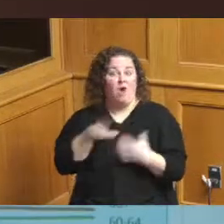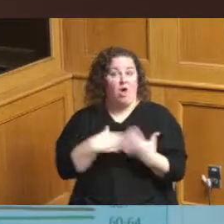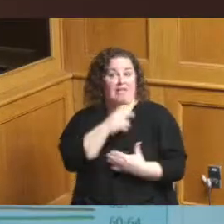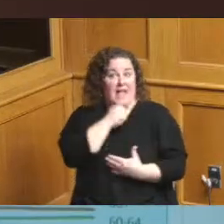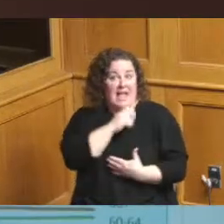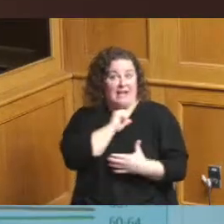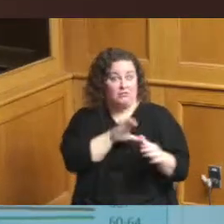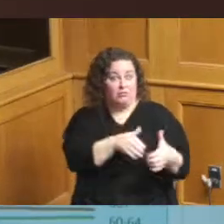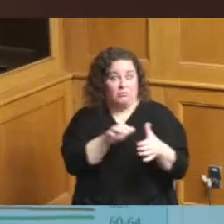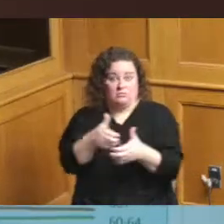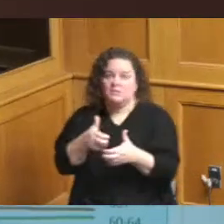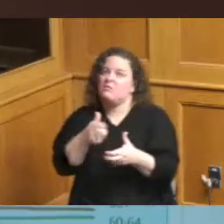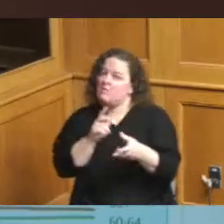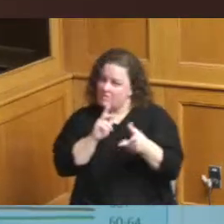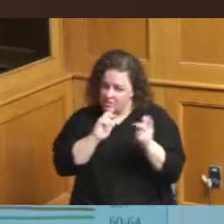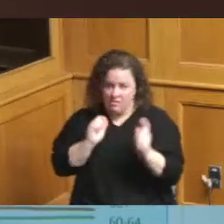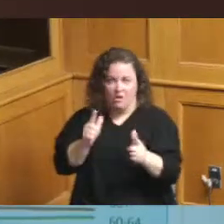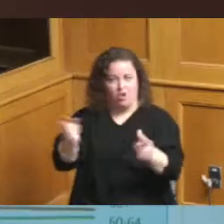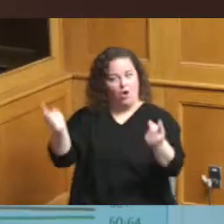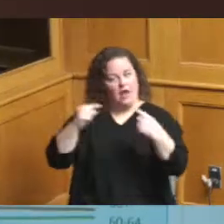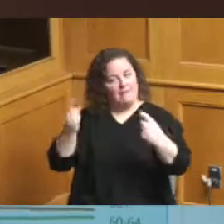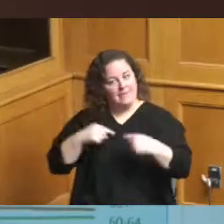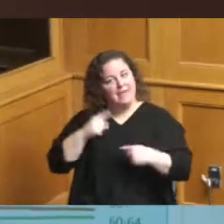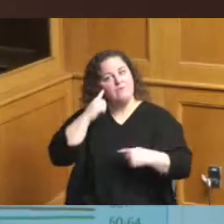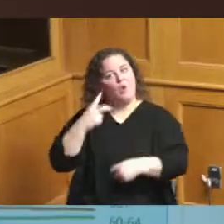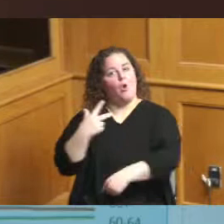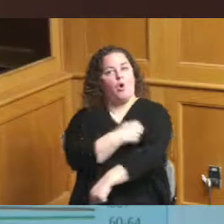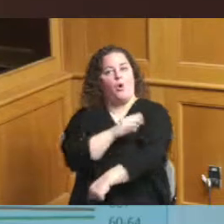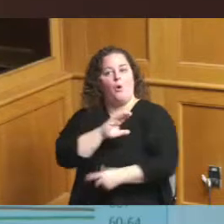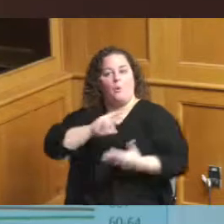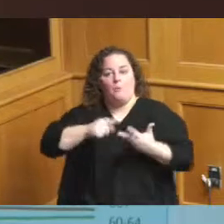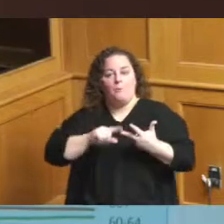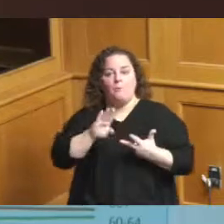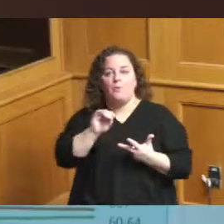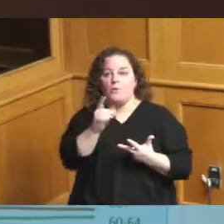boosters and first doses which is always exciting we still operate at the Board of